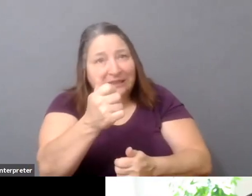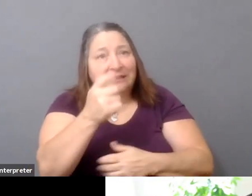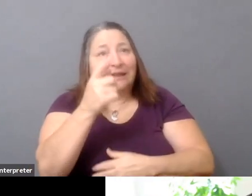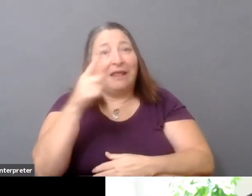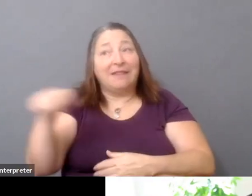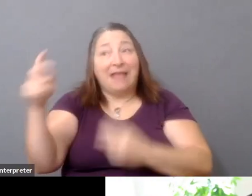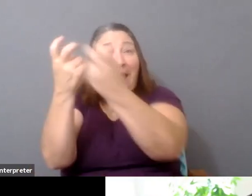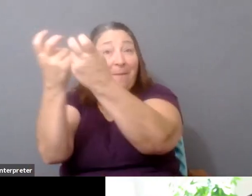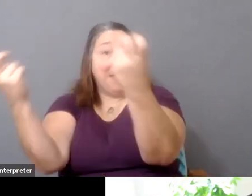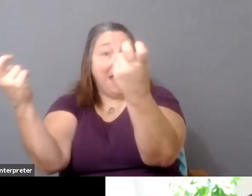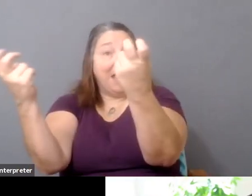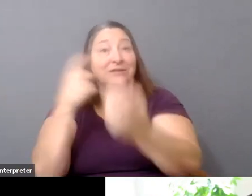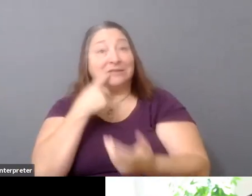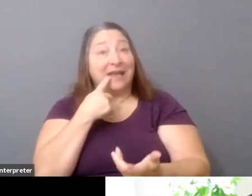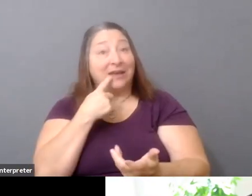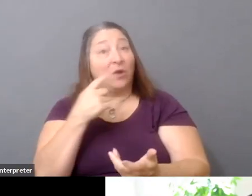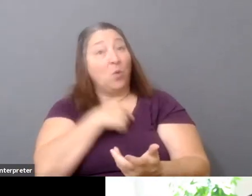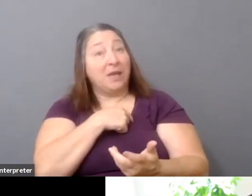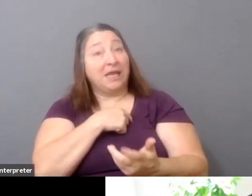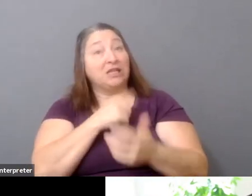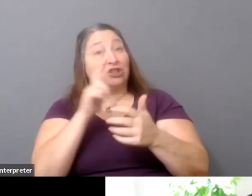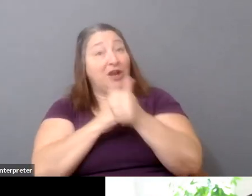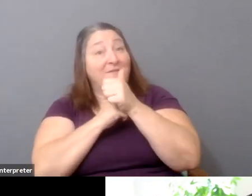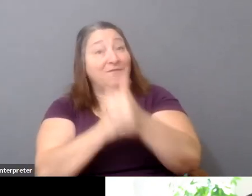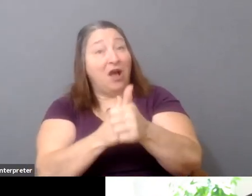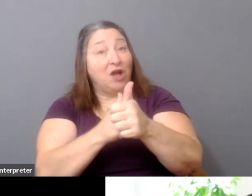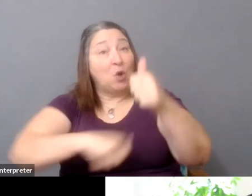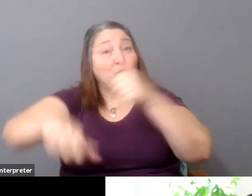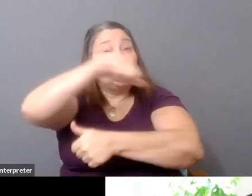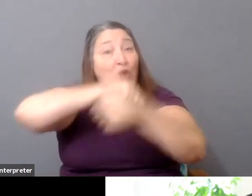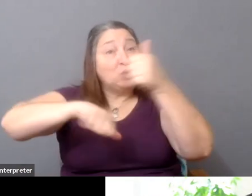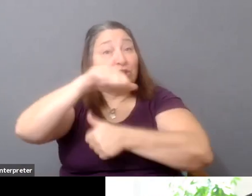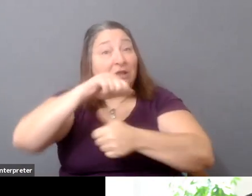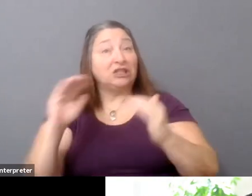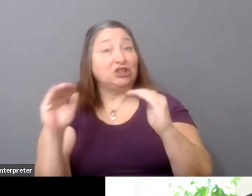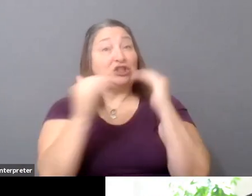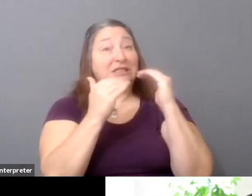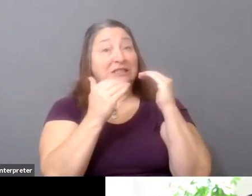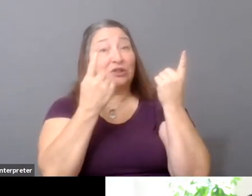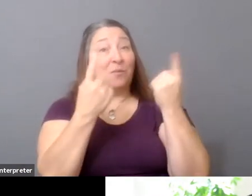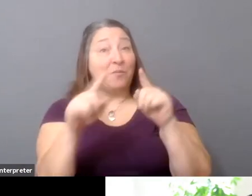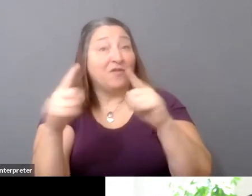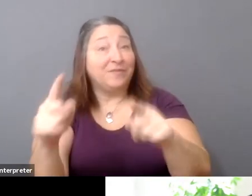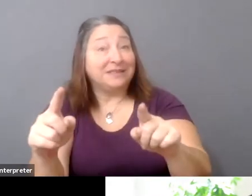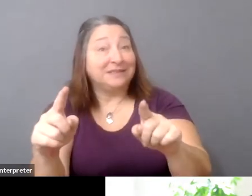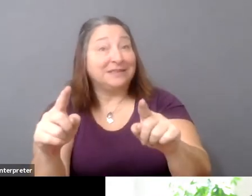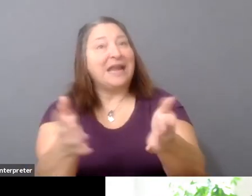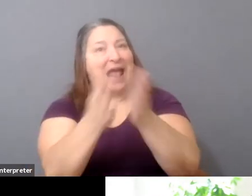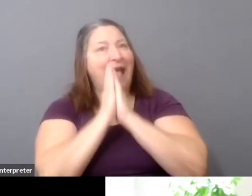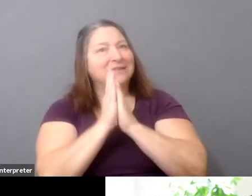from social-justice movements and asking for reparations. And that, to me, was a great idea.